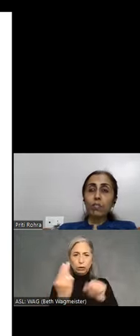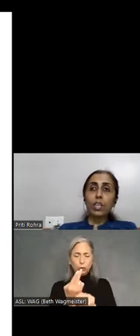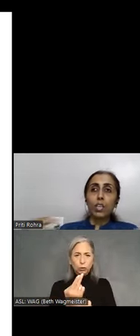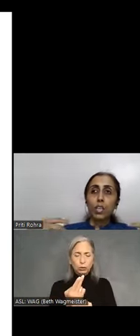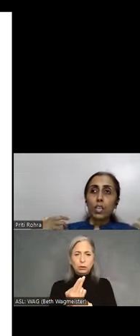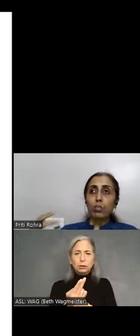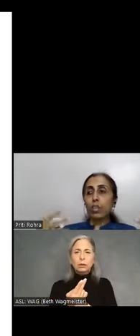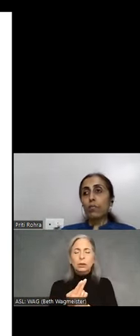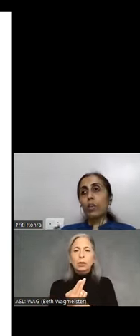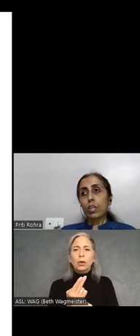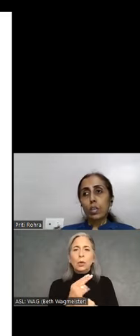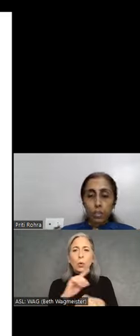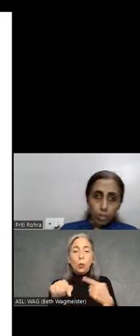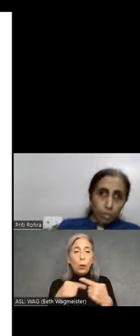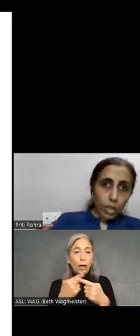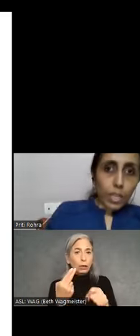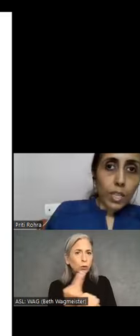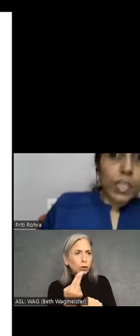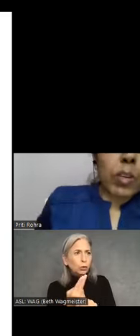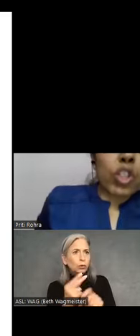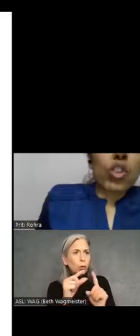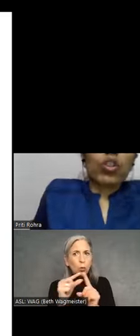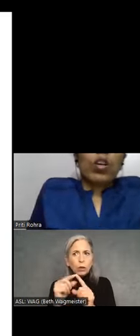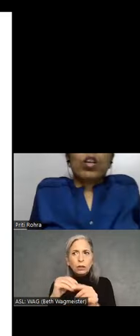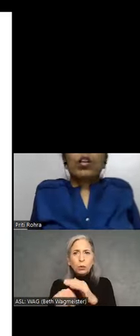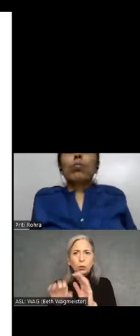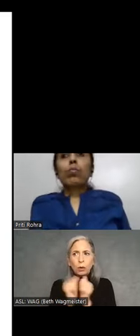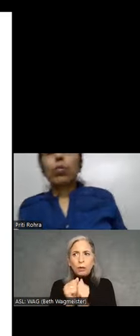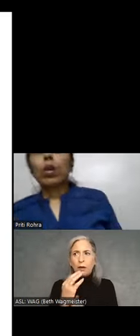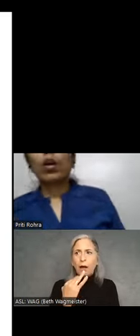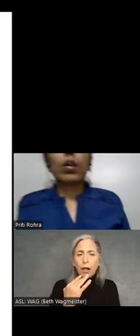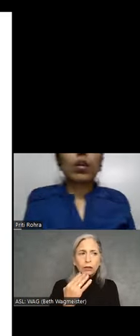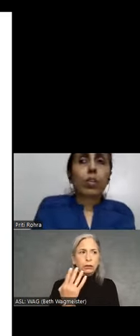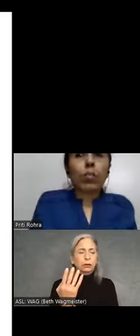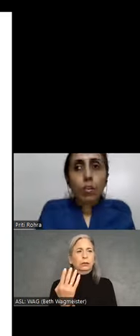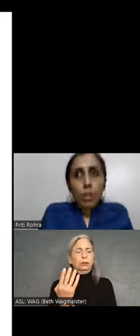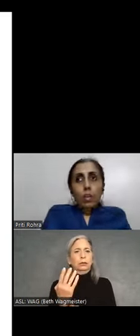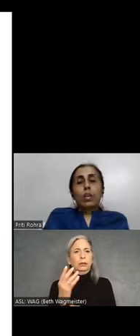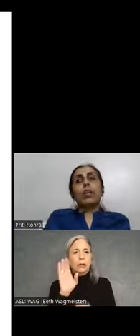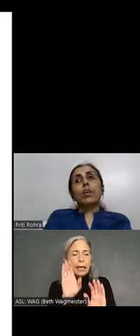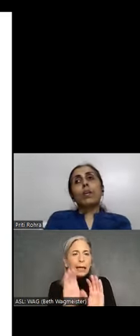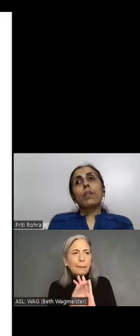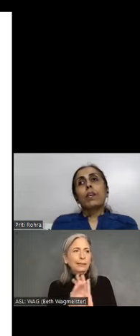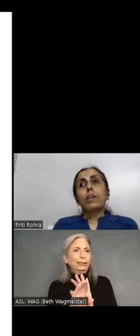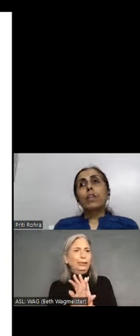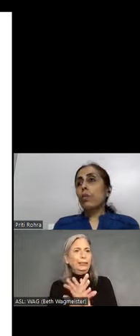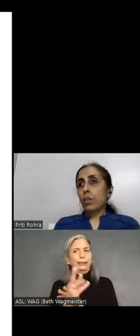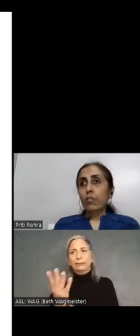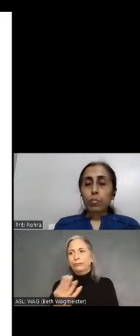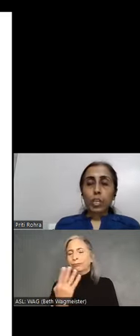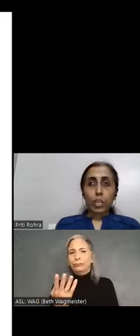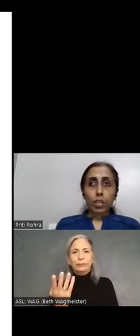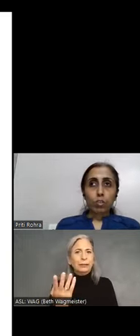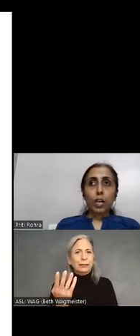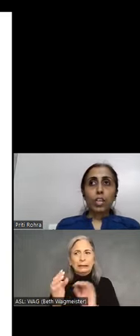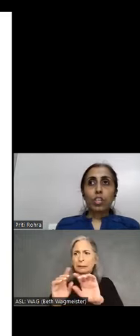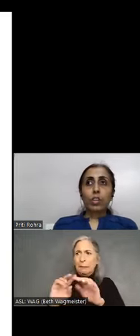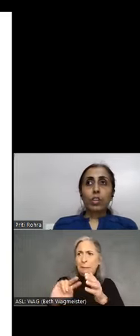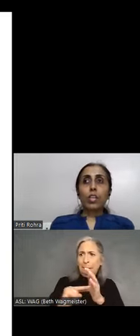we use in word colors. These images and to, you know, give out a different meaning. So I generally